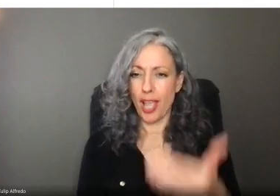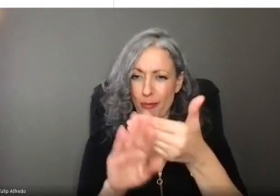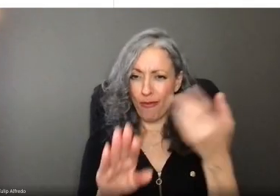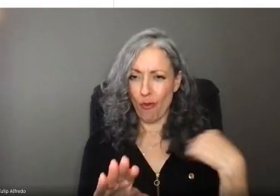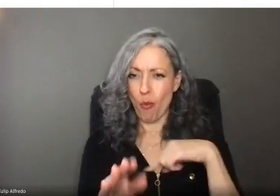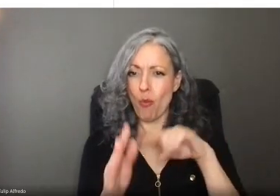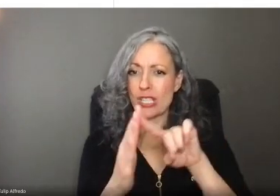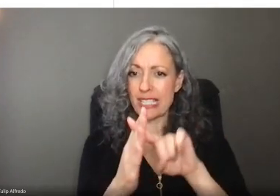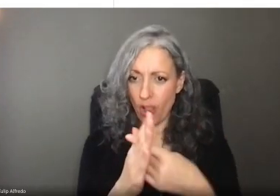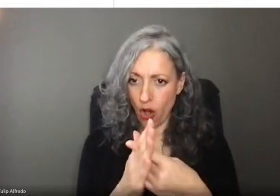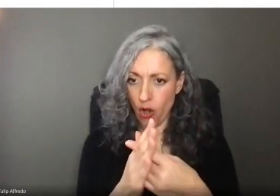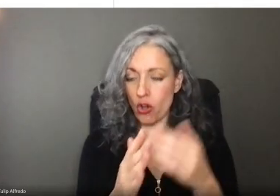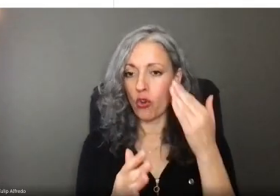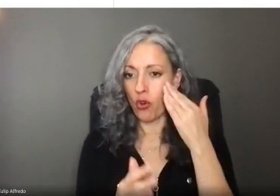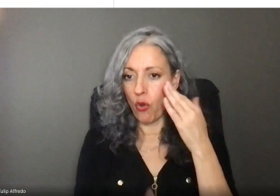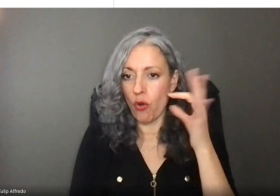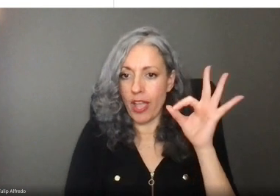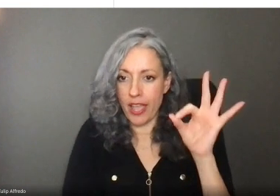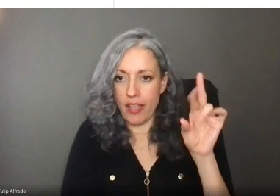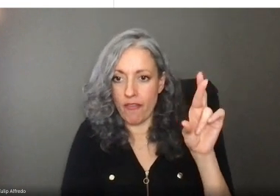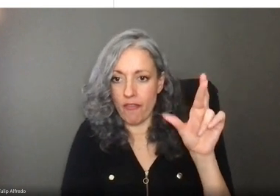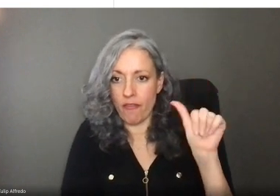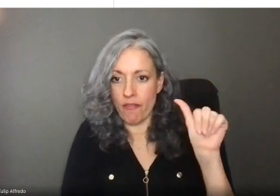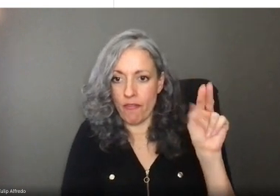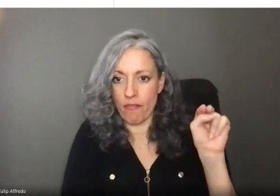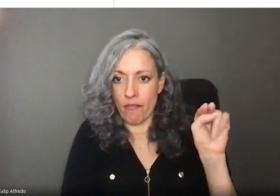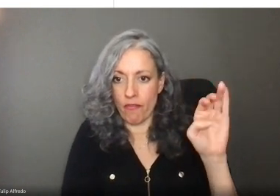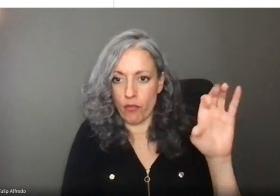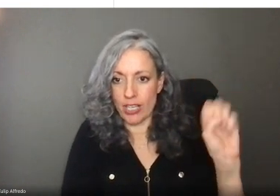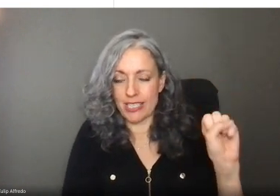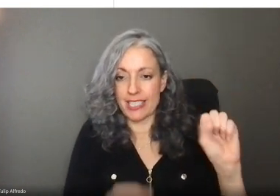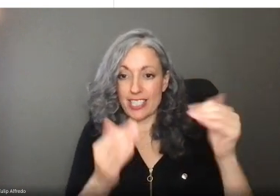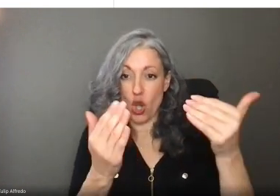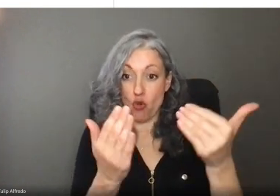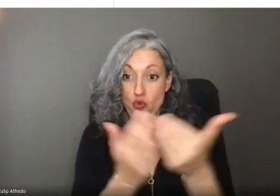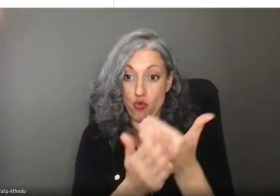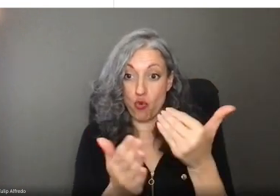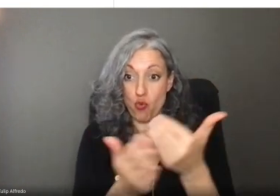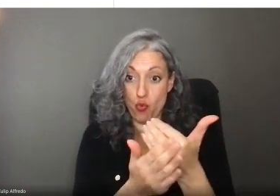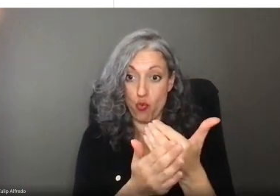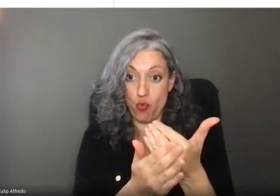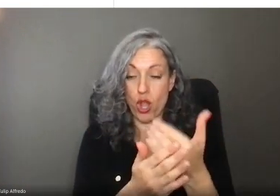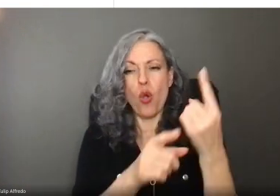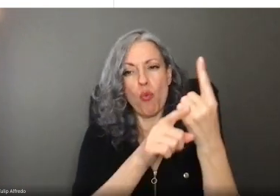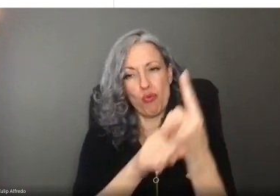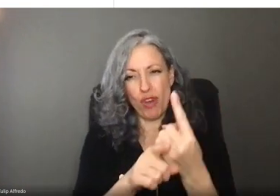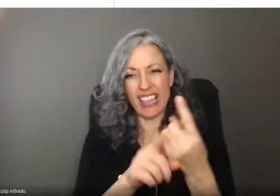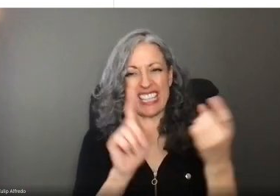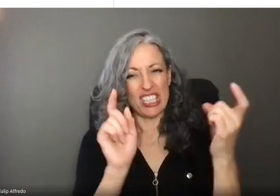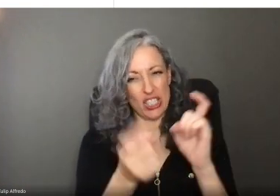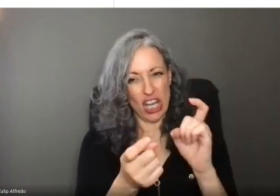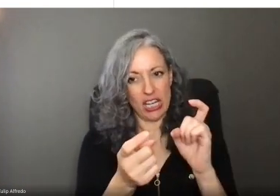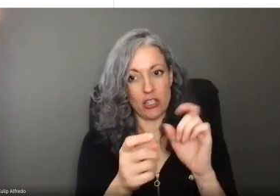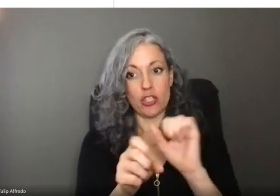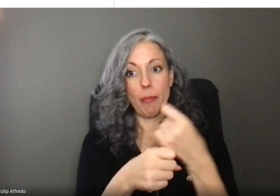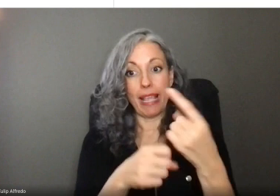Before we begin, know that Frances Online is new, we are updating the application process regularly to make it easier for you to use.